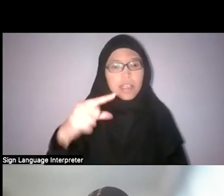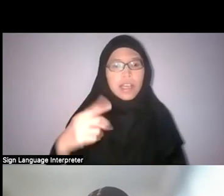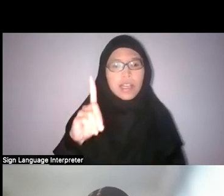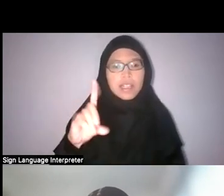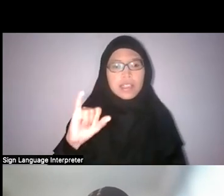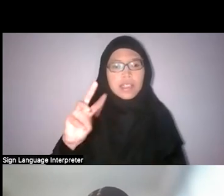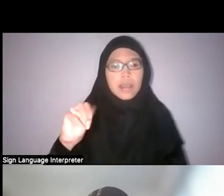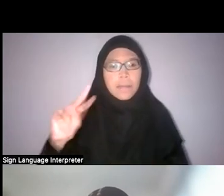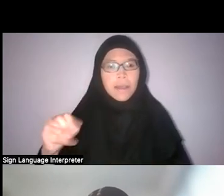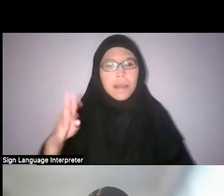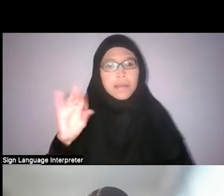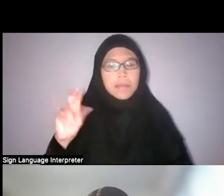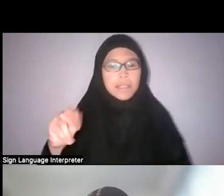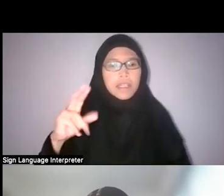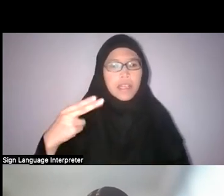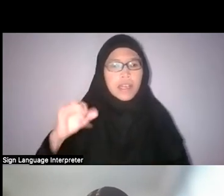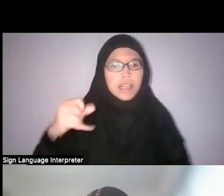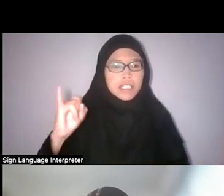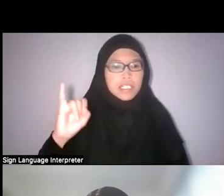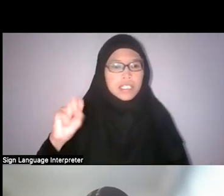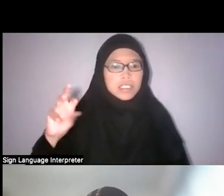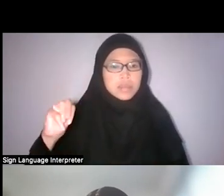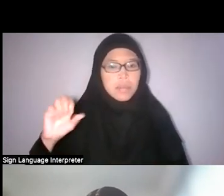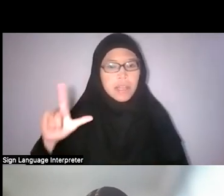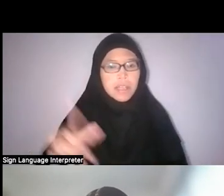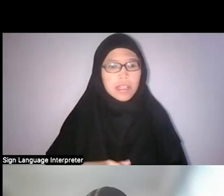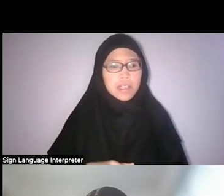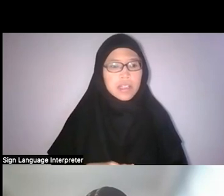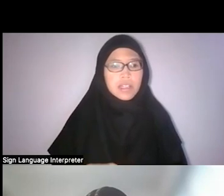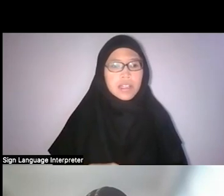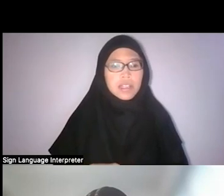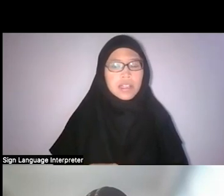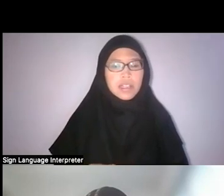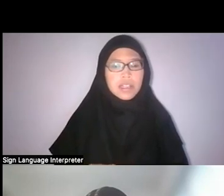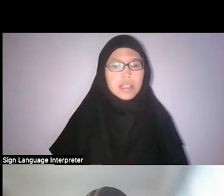For example Ngadiman was sent to Potong Bahru to find monkeys.